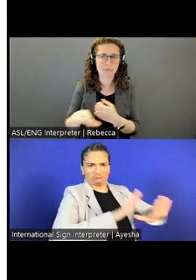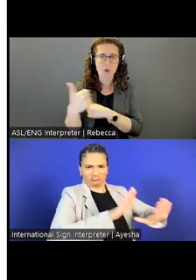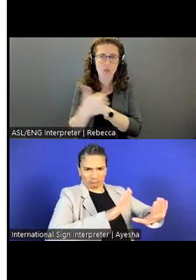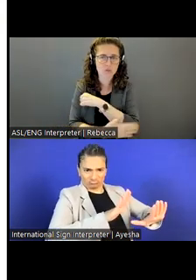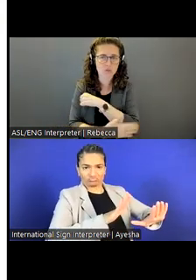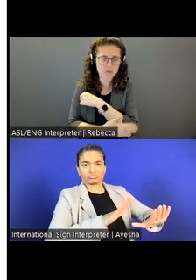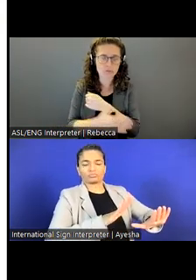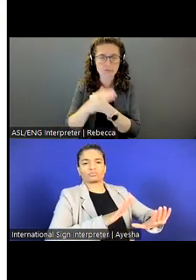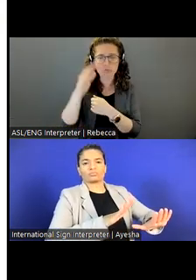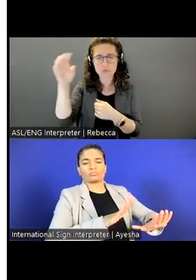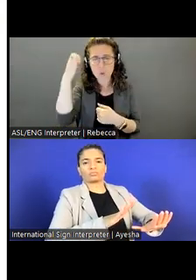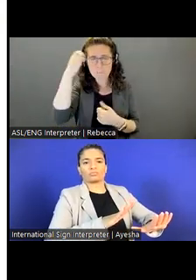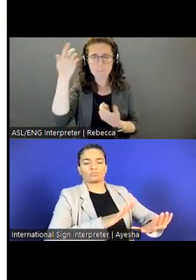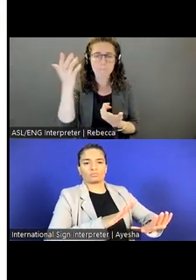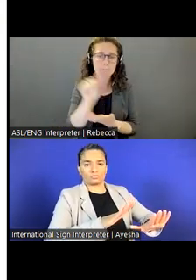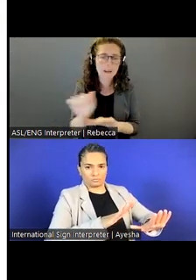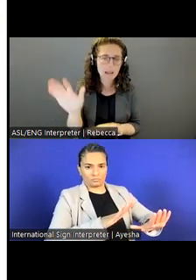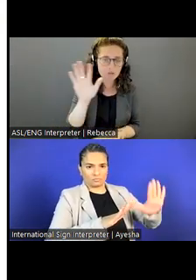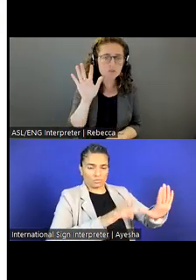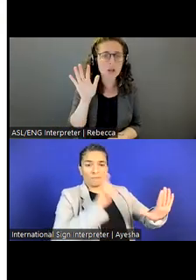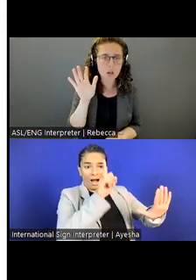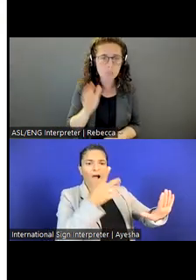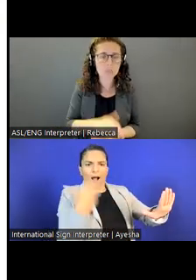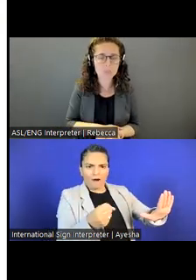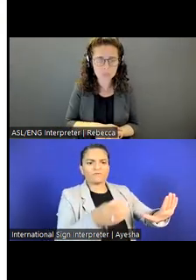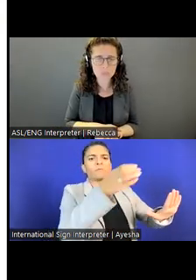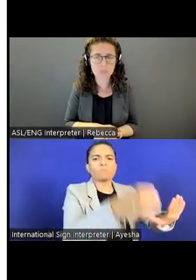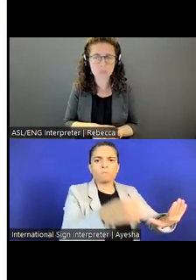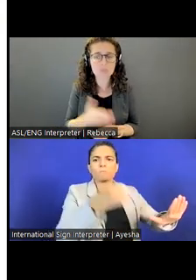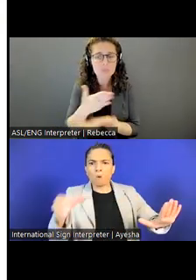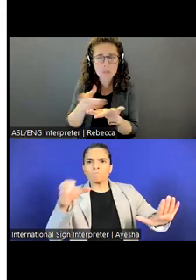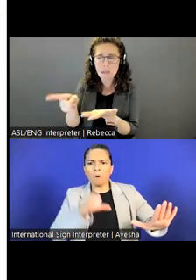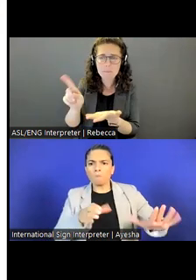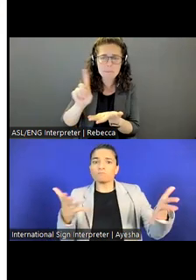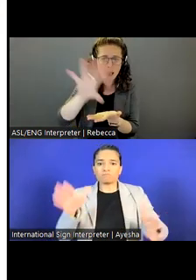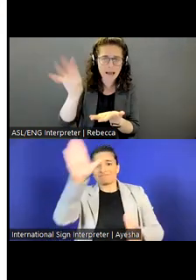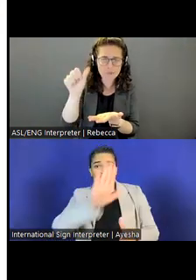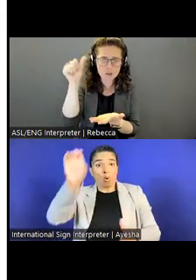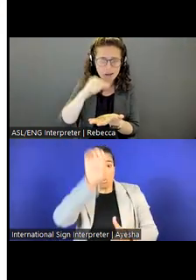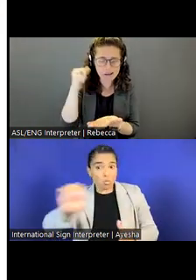and Asia, particularly. Some offices in Africa, as well.